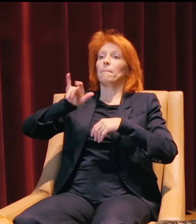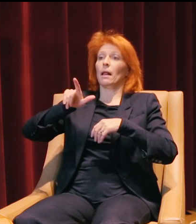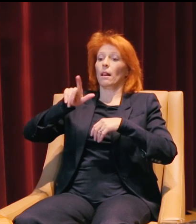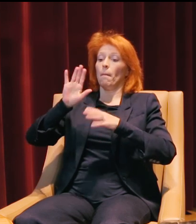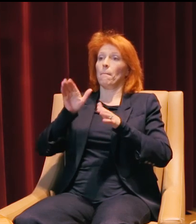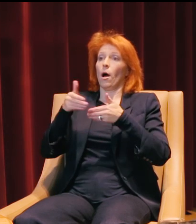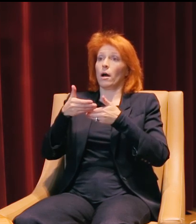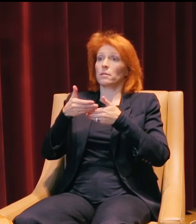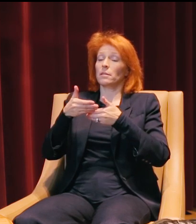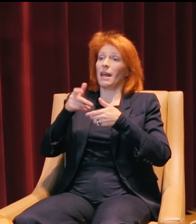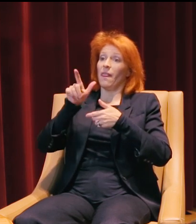that was able to defend